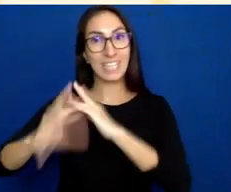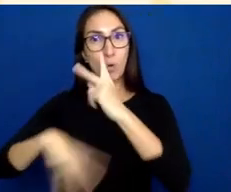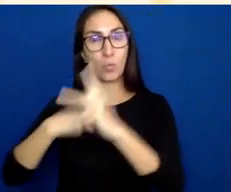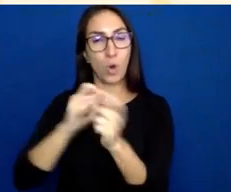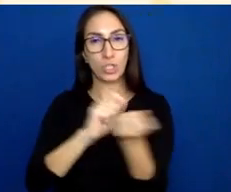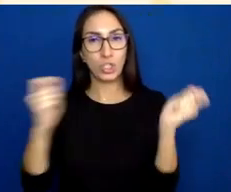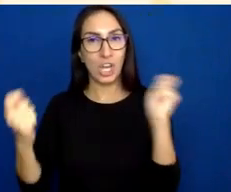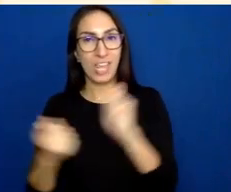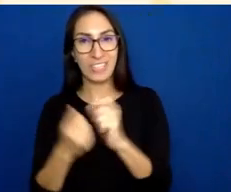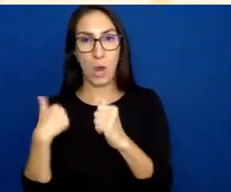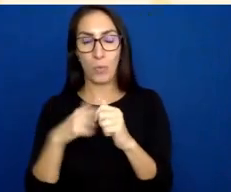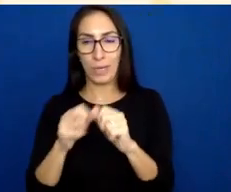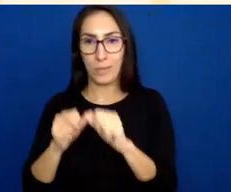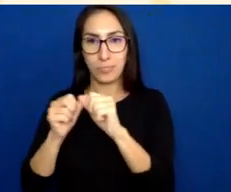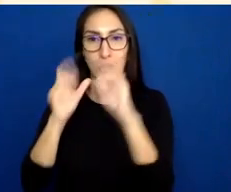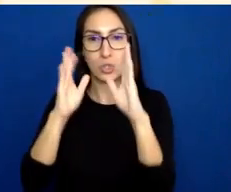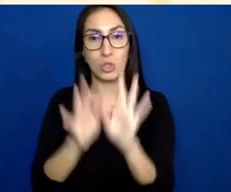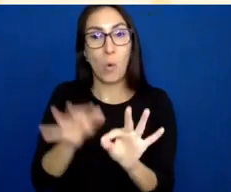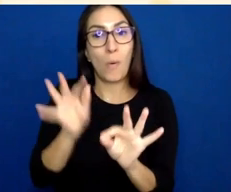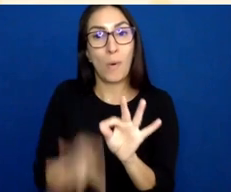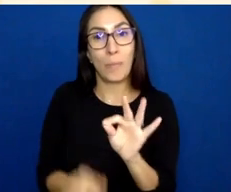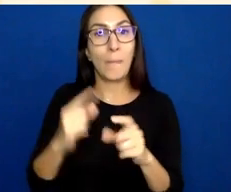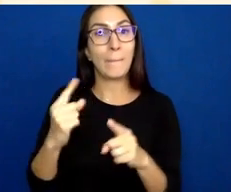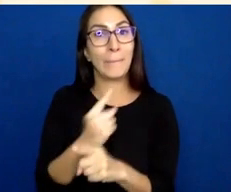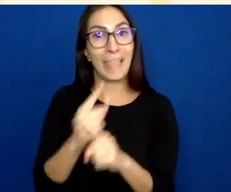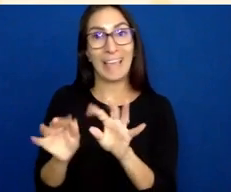So using plain language, it can be very effective and very helpful.